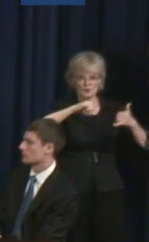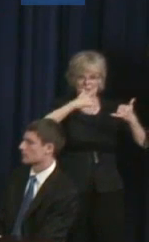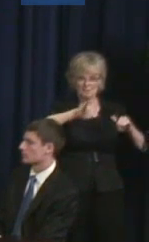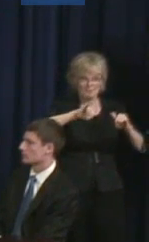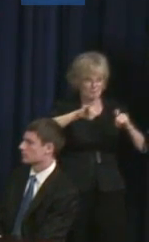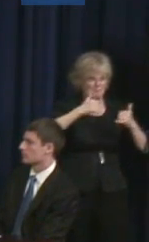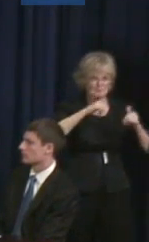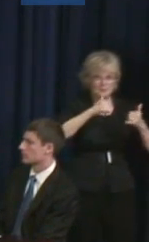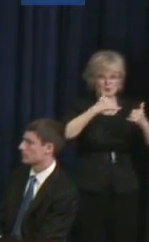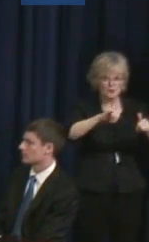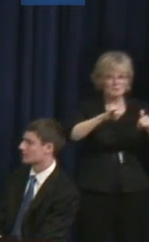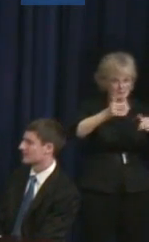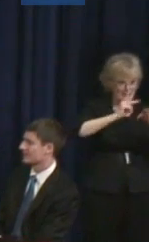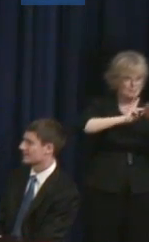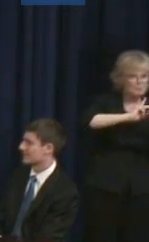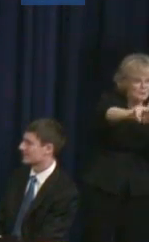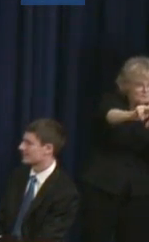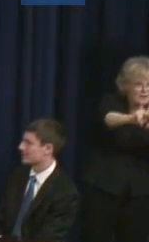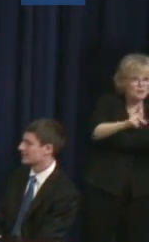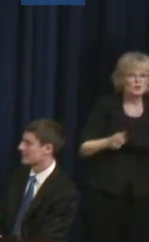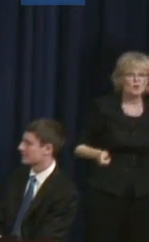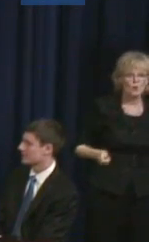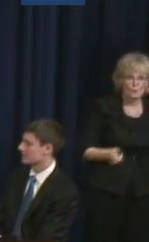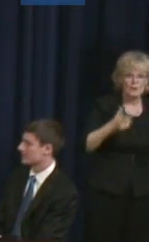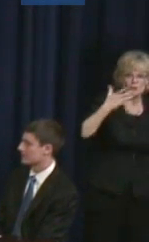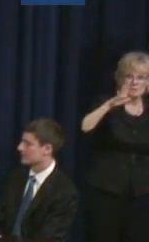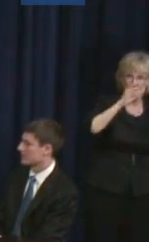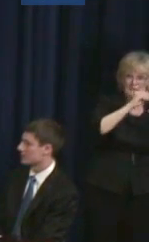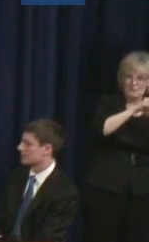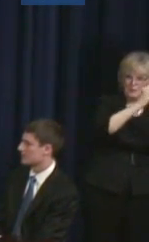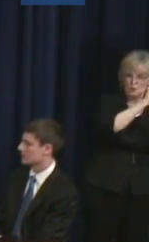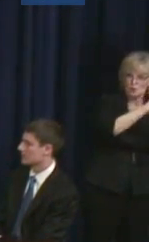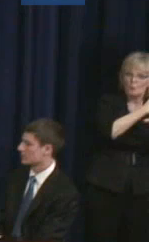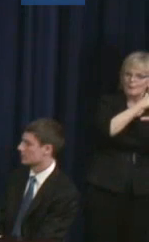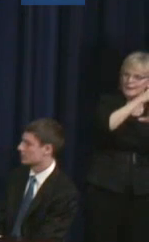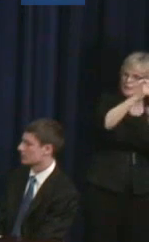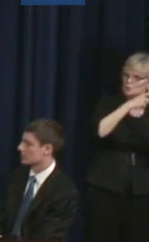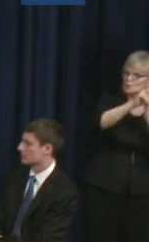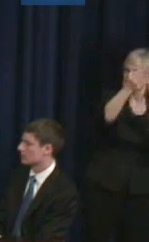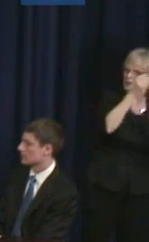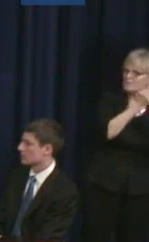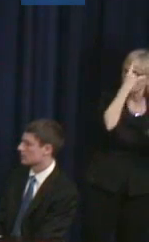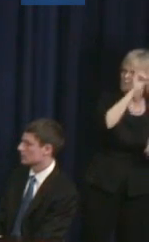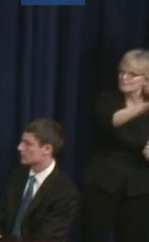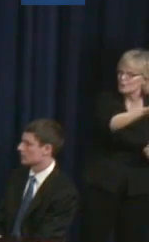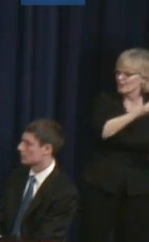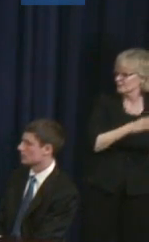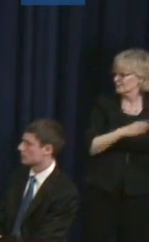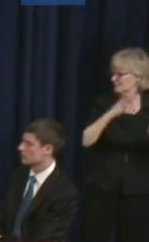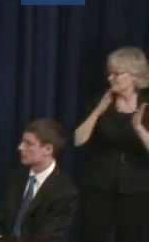And got paid to do it. Dilshad Ali: You know, at the event that I was at yesterday, the interfaith event, you know, it was